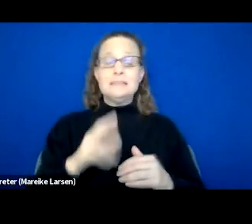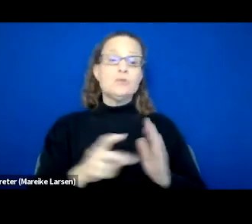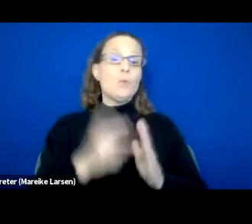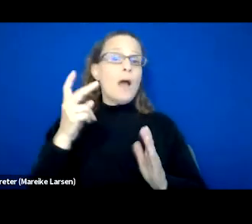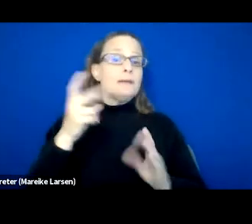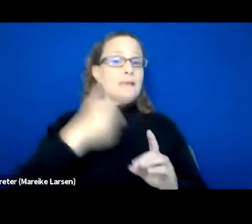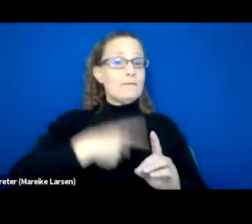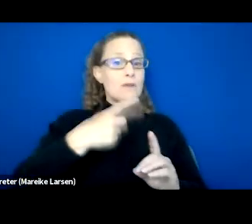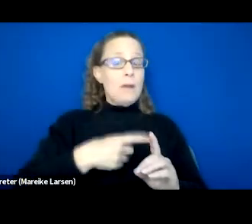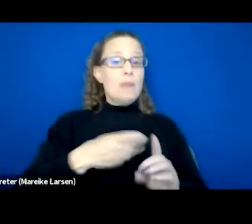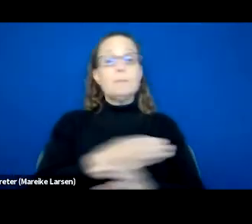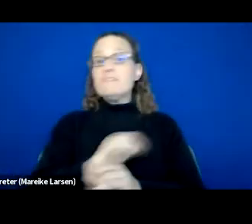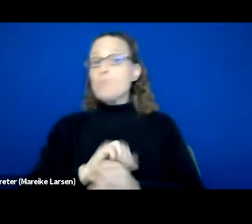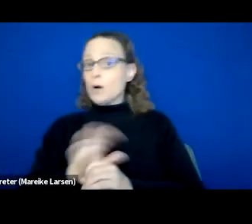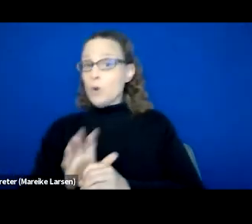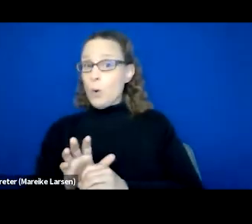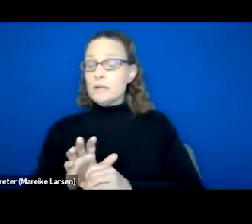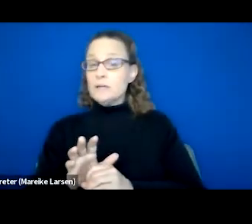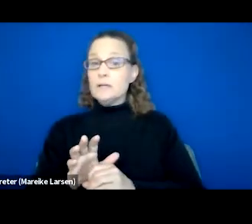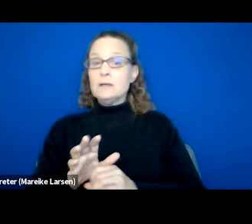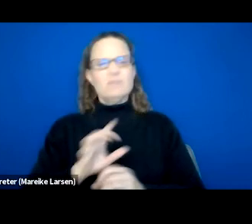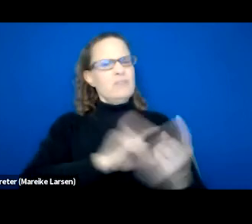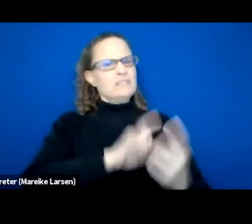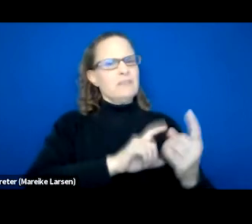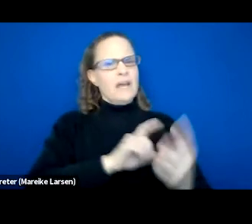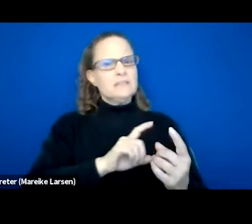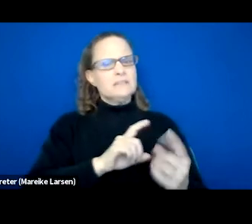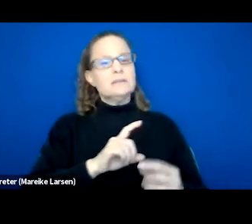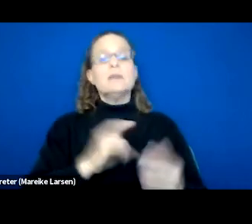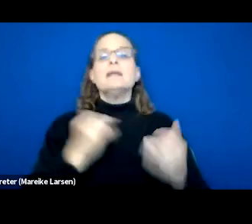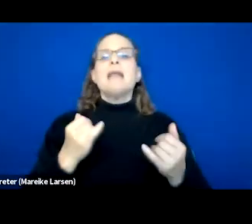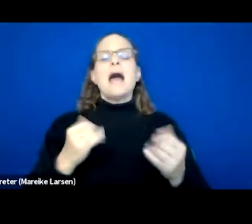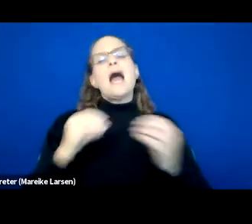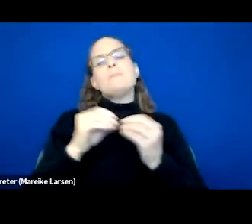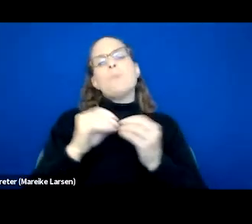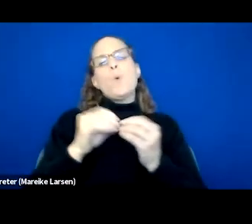before COVID times this was face to face. Now we're doing a little bit more telehealth,